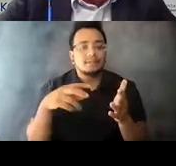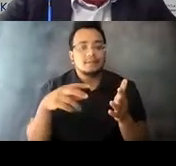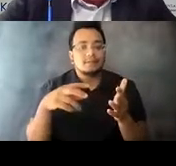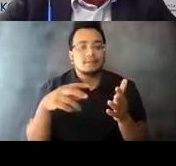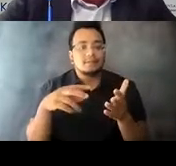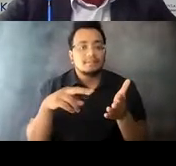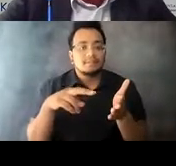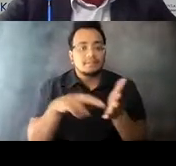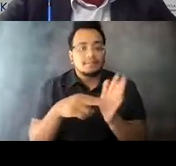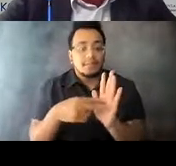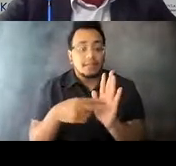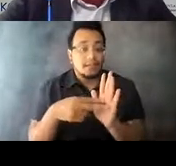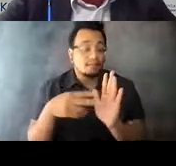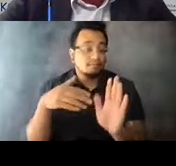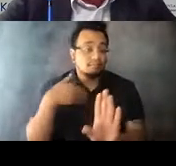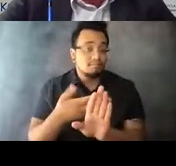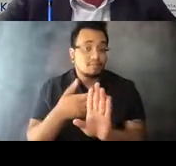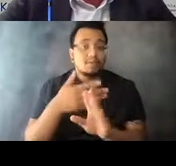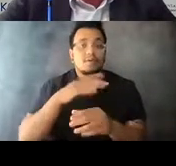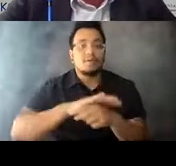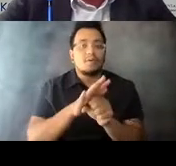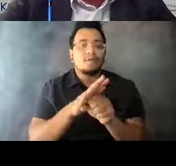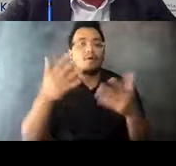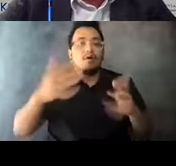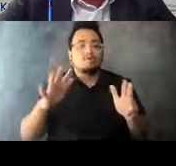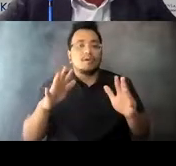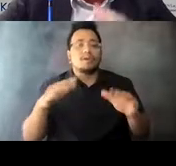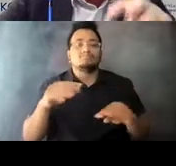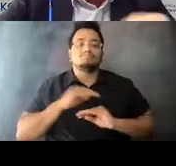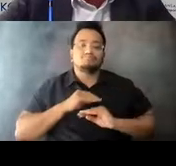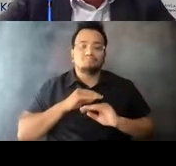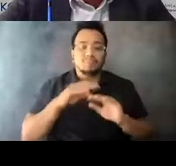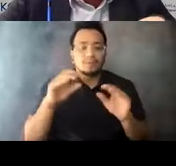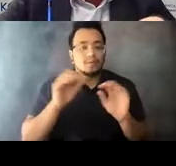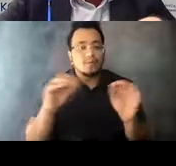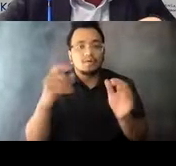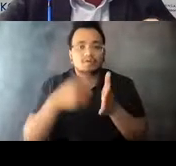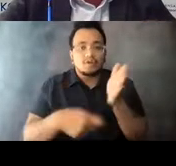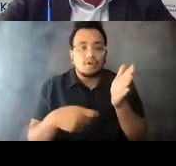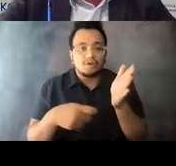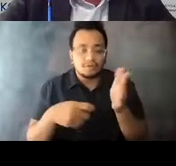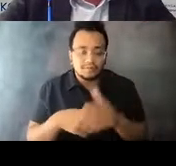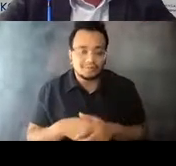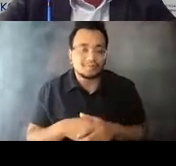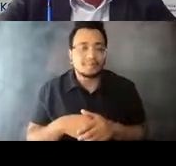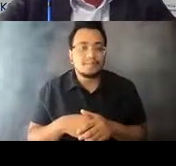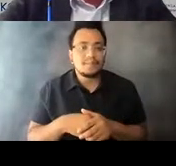were at zero fare, which we thought was a critical path 15:01:35 forward. 15:01:38 Now, I understand that people say well you've got to make up that revenue.